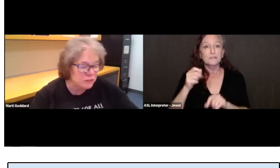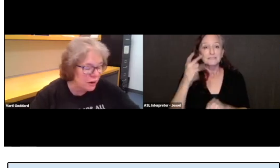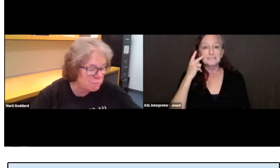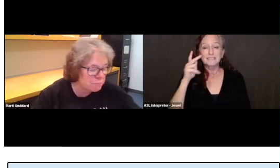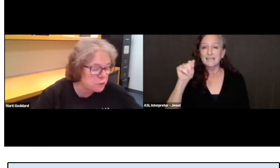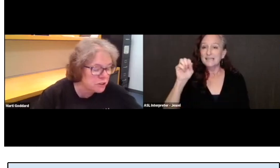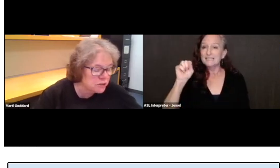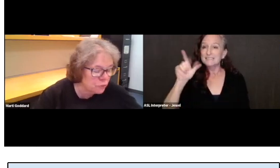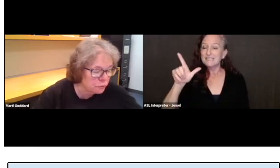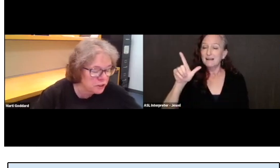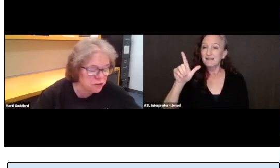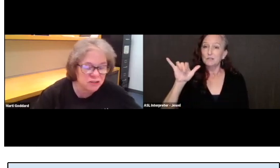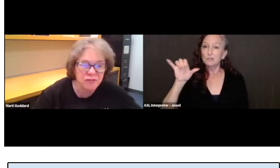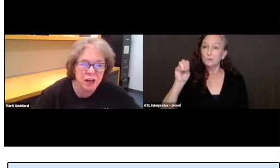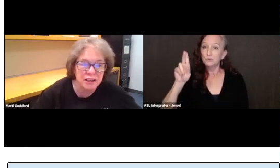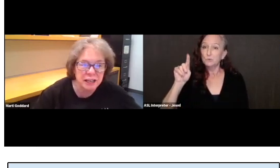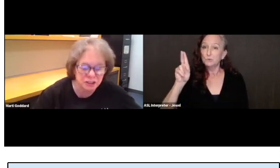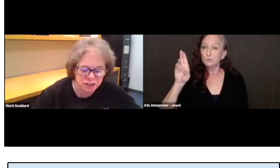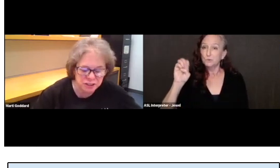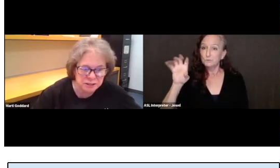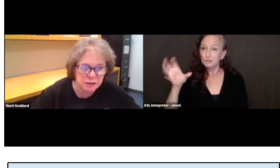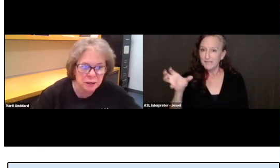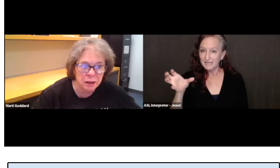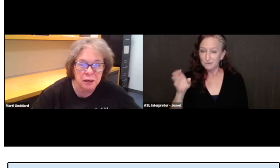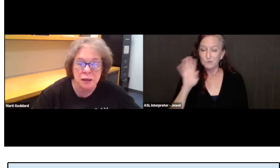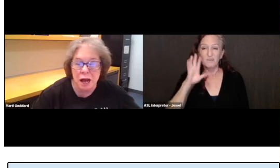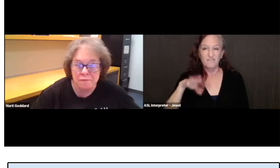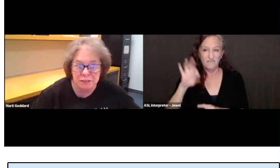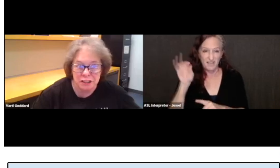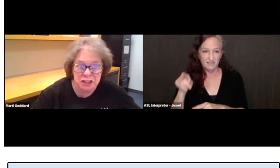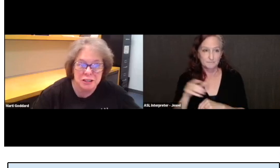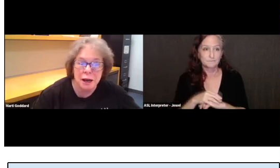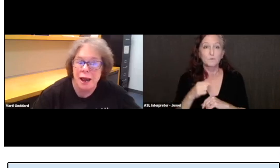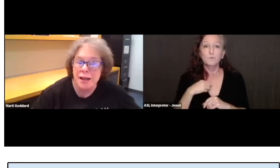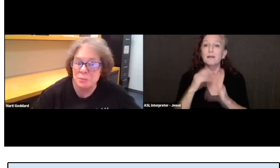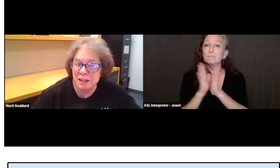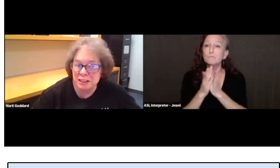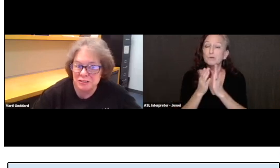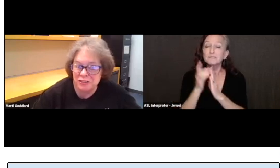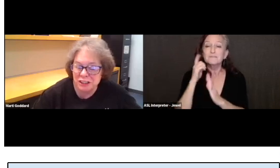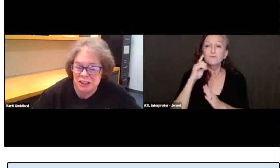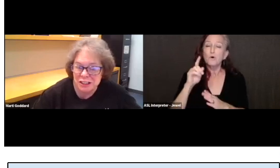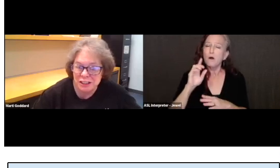We also have books for readers of all ages, nonfiction as well as fiction.